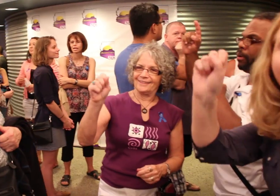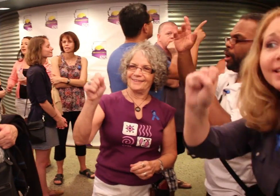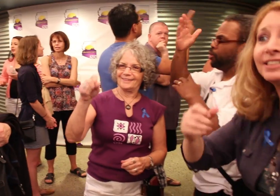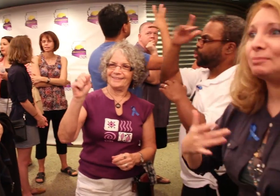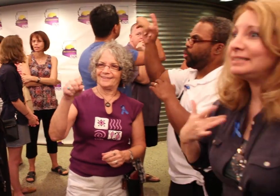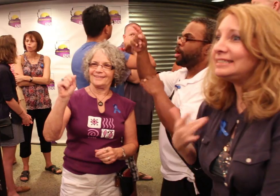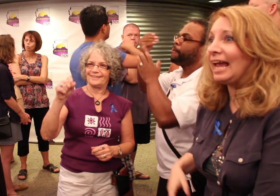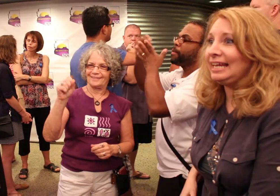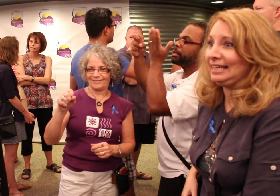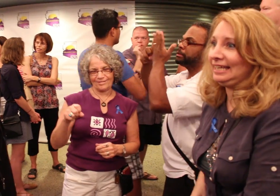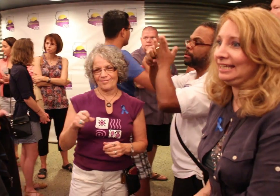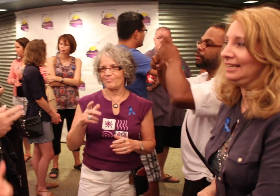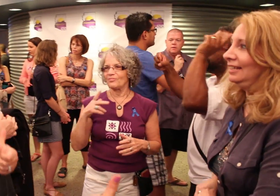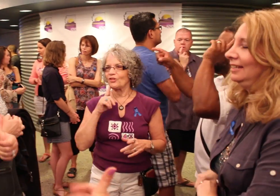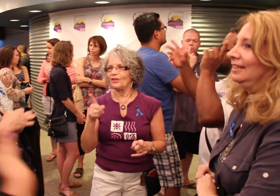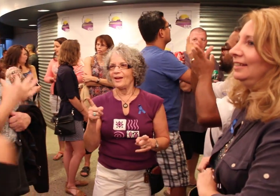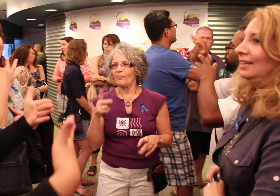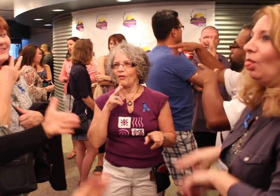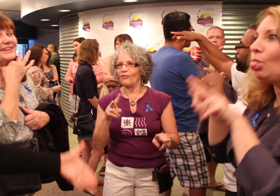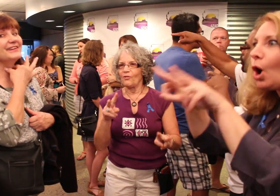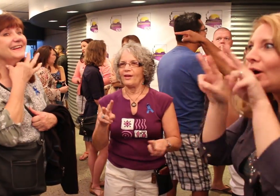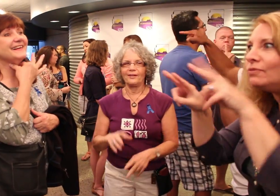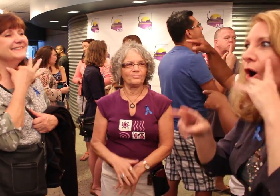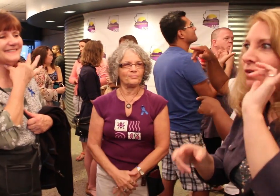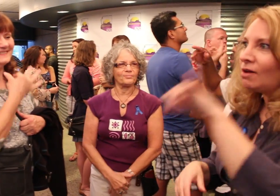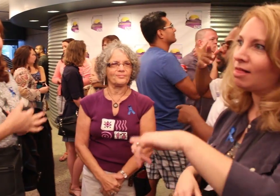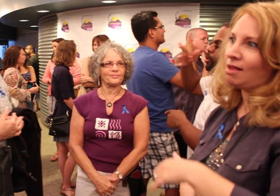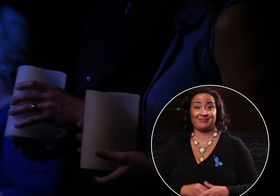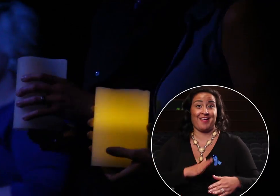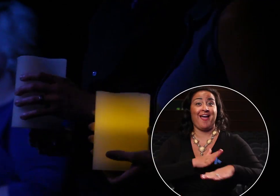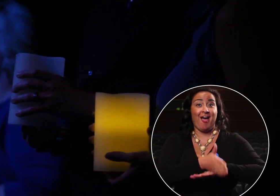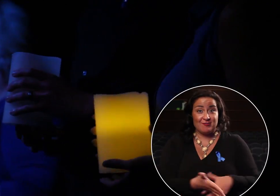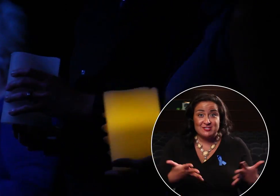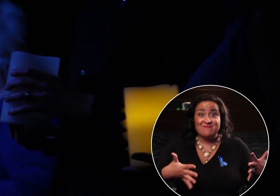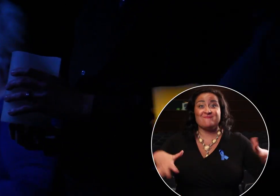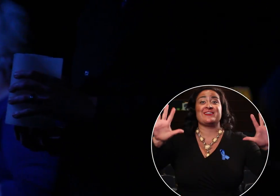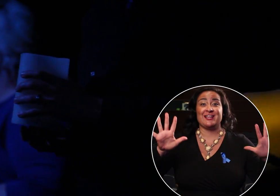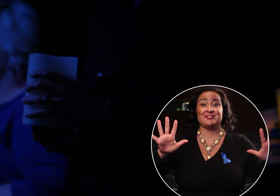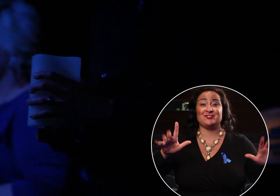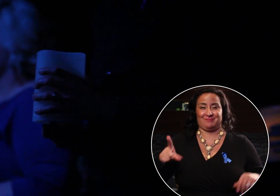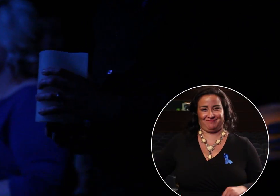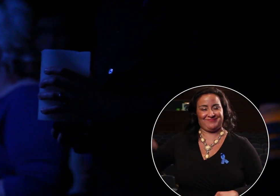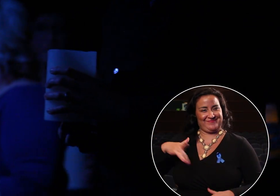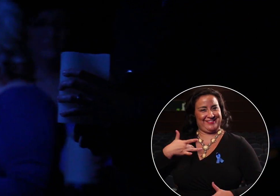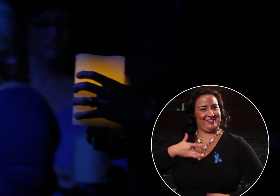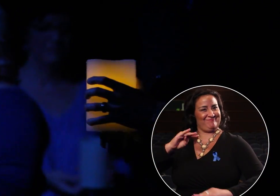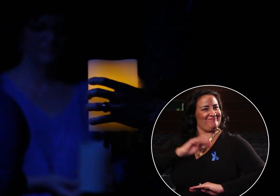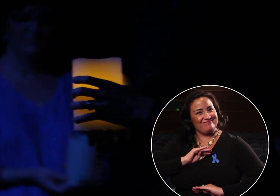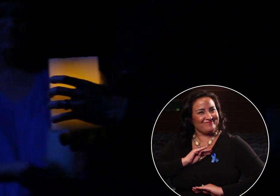Audience Members: Oh yes! For sure I'm looking forward to watching. And when it was over they got what they’d been waiting for.